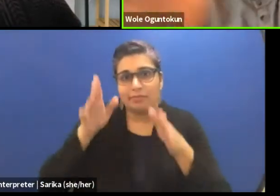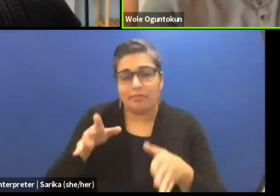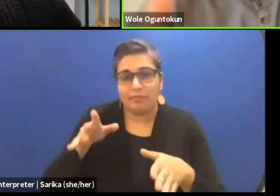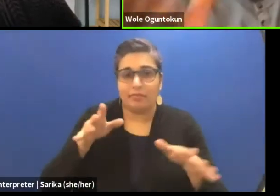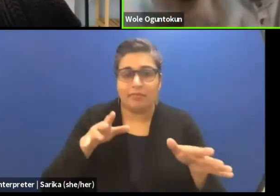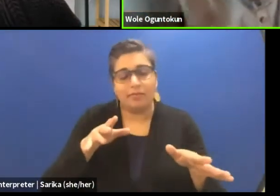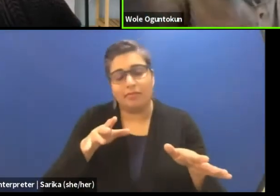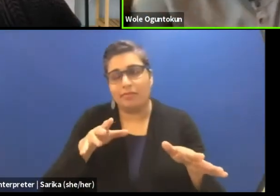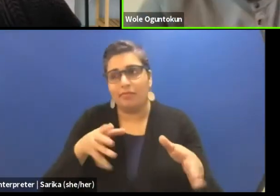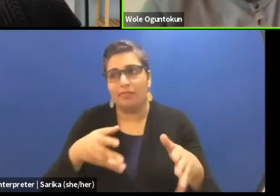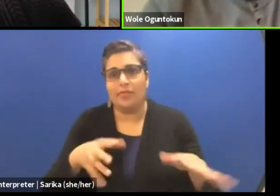a piece of work for stage.